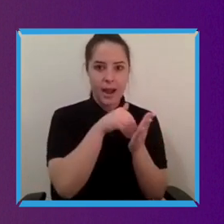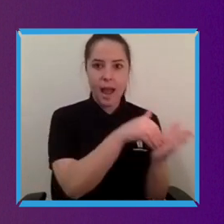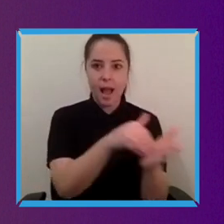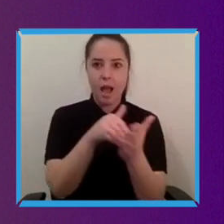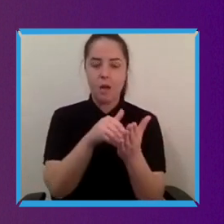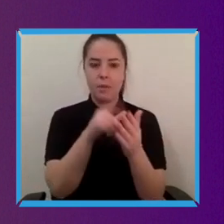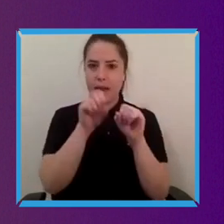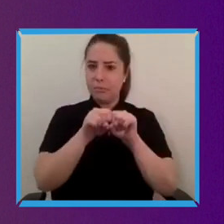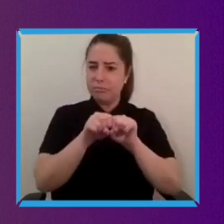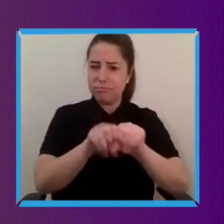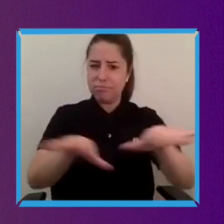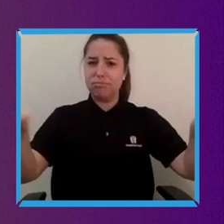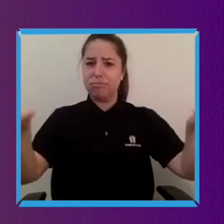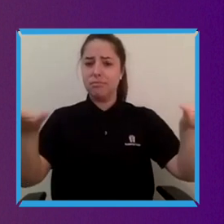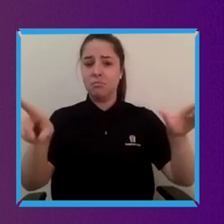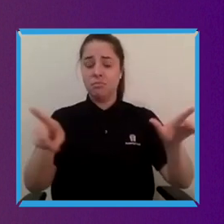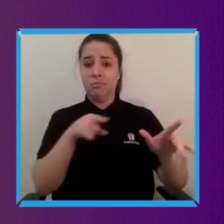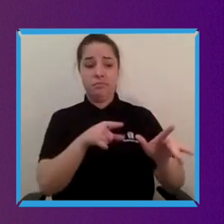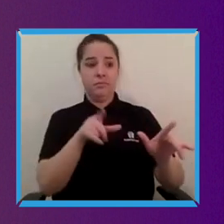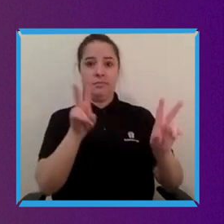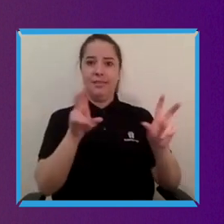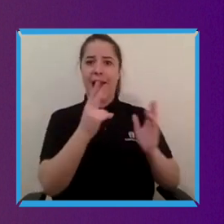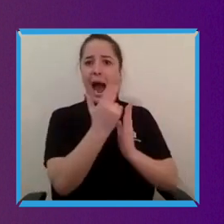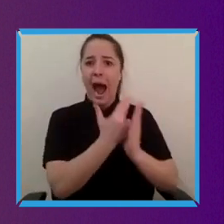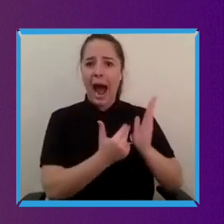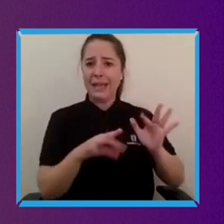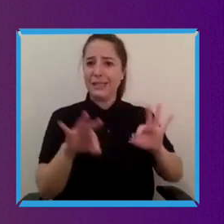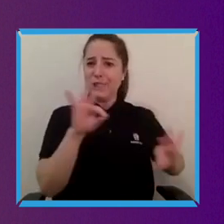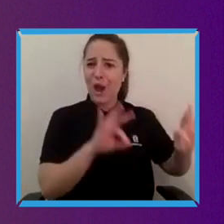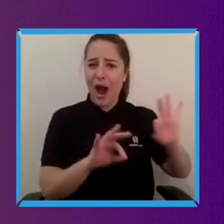is a is an art and science in itself and this was the thing that I think that we